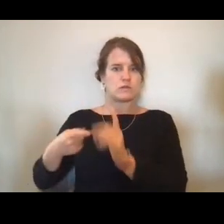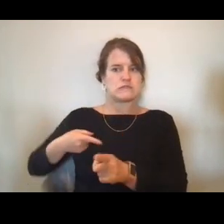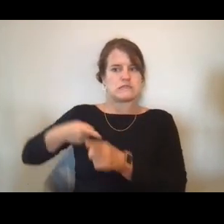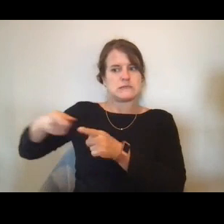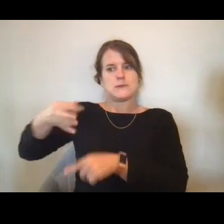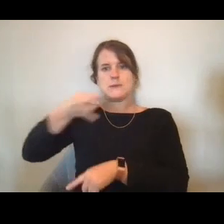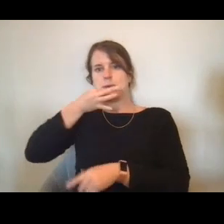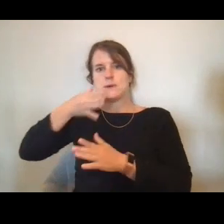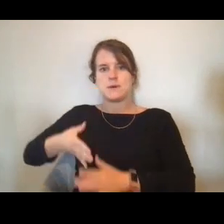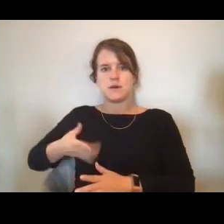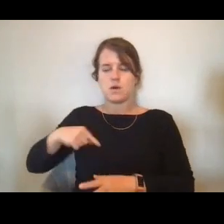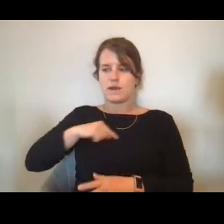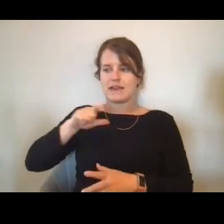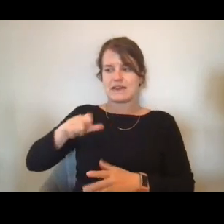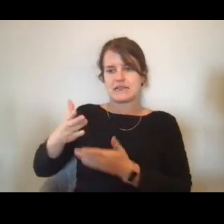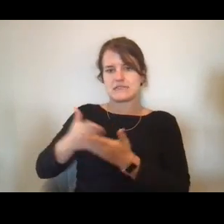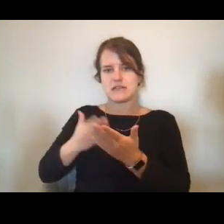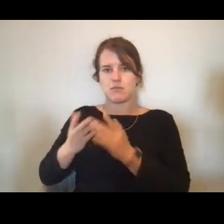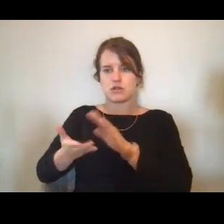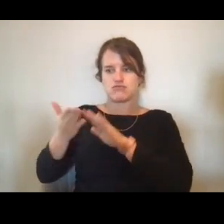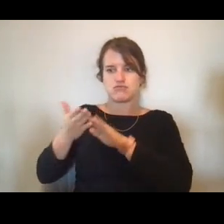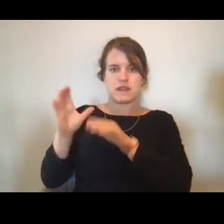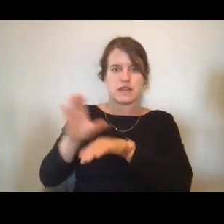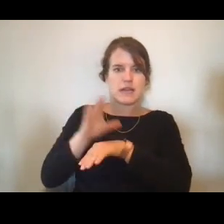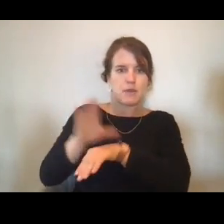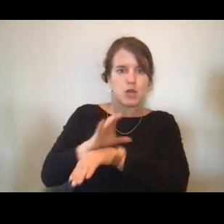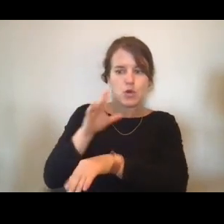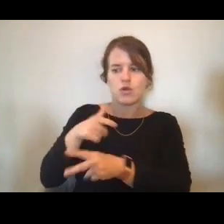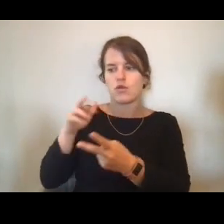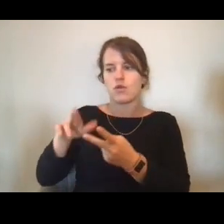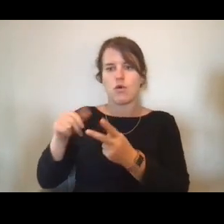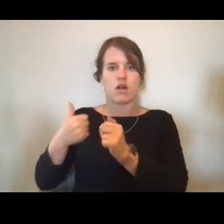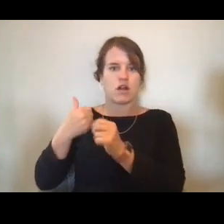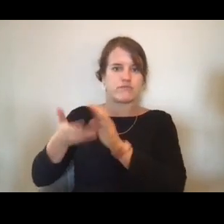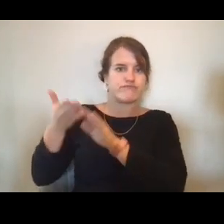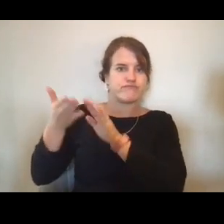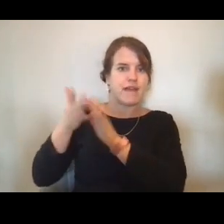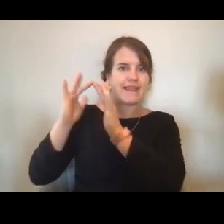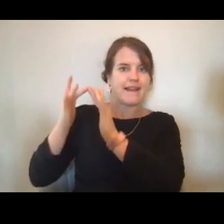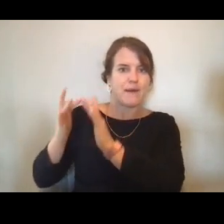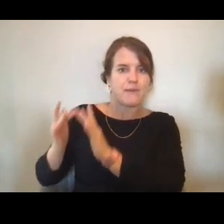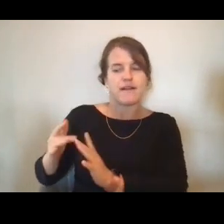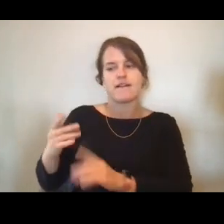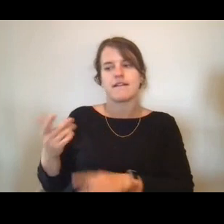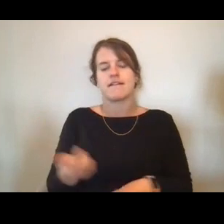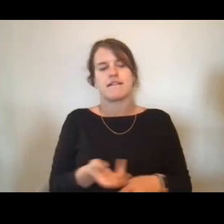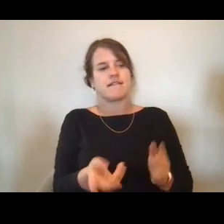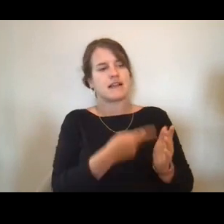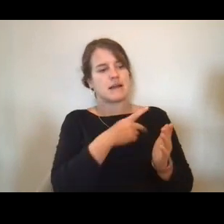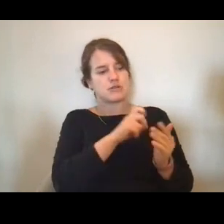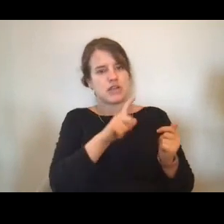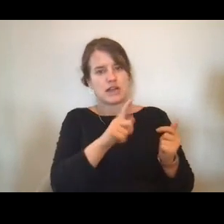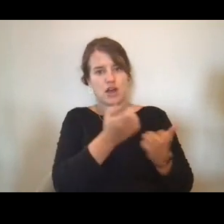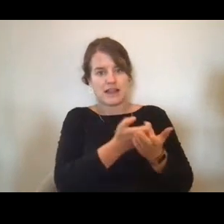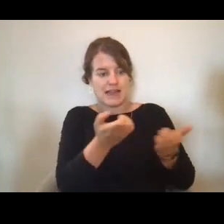You know, we need someone to keep the computers running, the network, making sure that all of our instruments are calibrated,